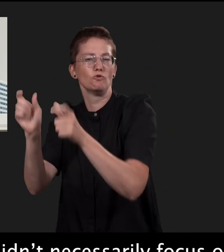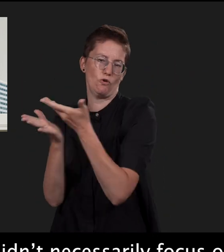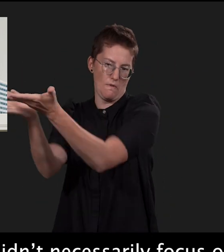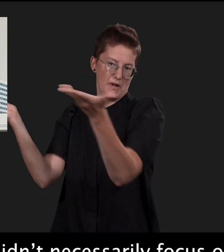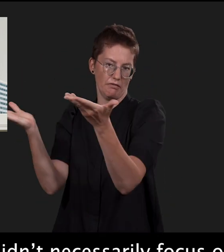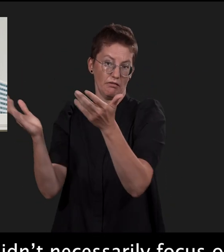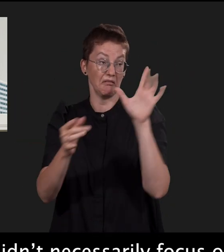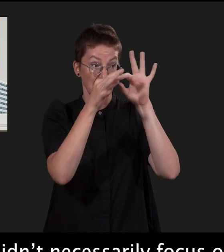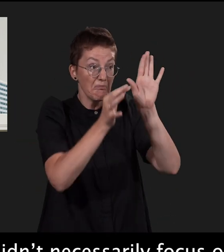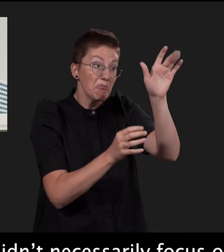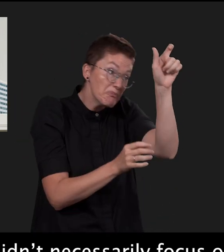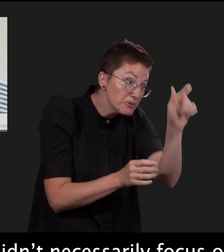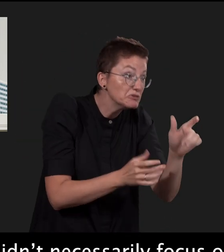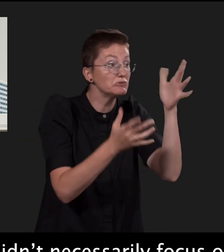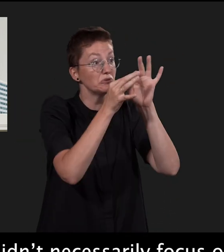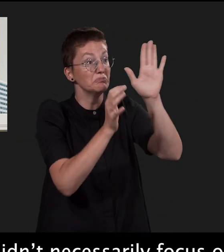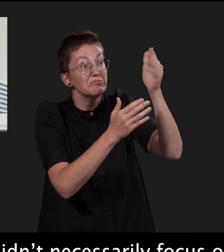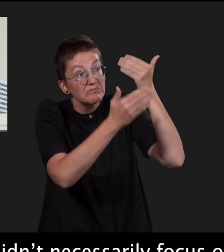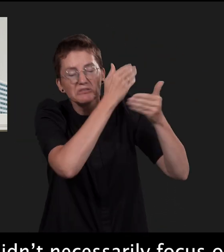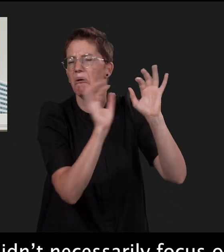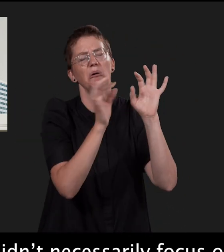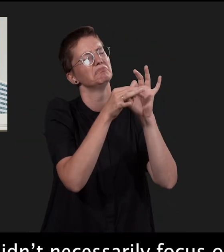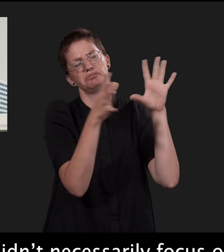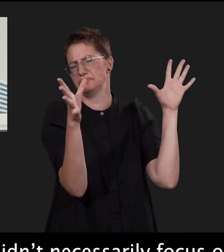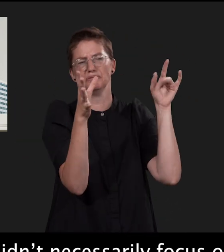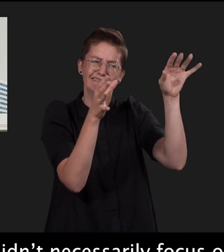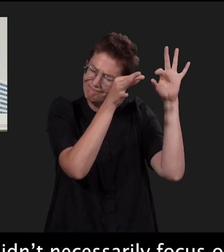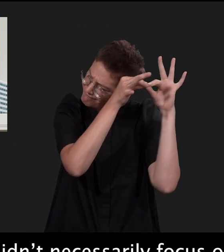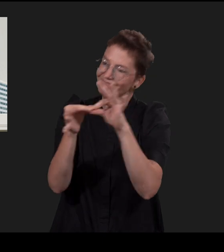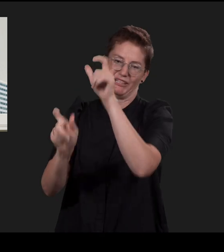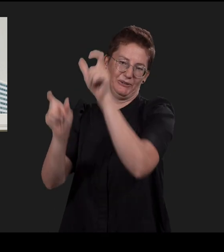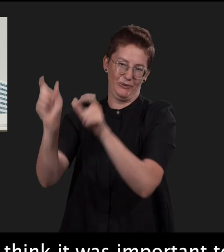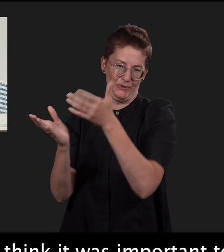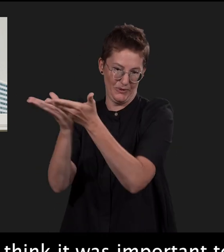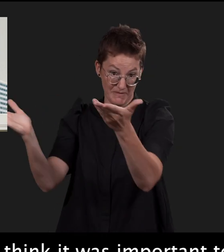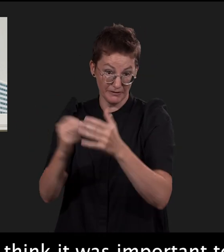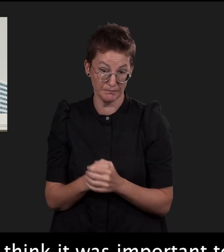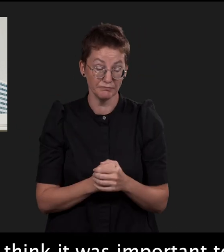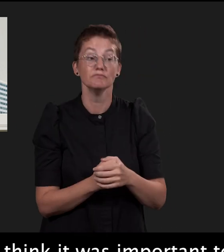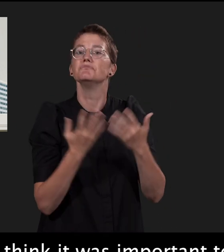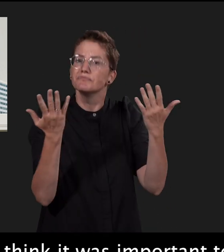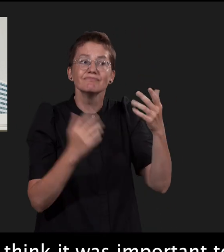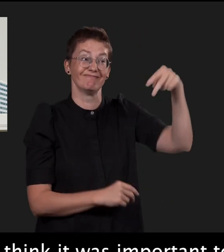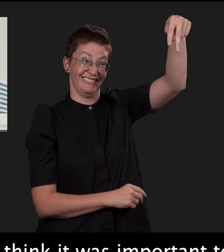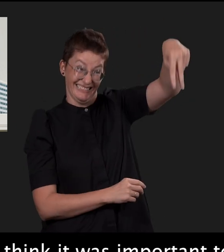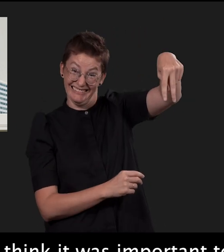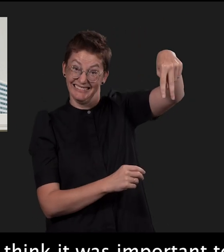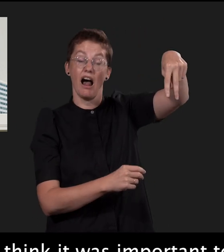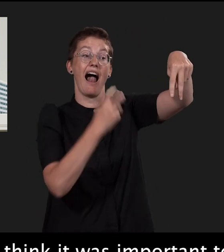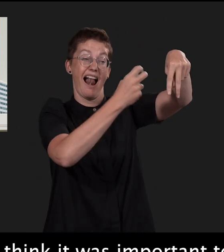didn’t necessarily focus on an individual story or an individual. I think it was important to paint behind glass.